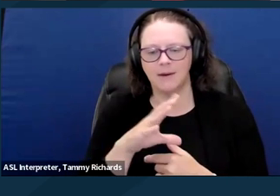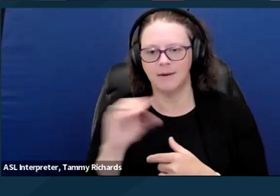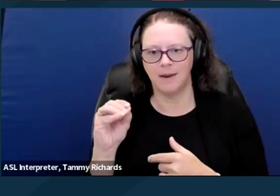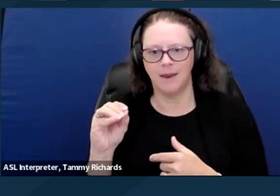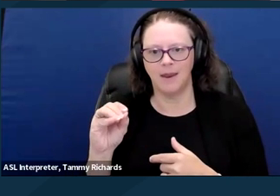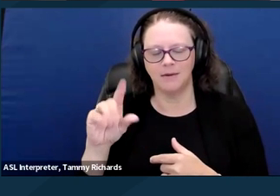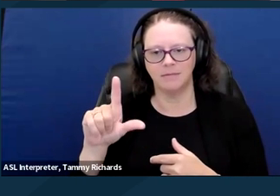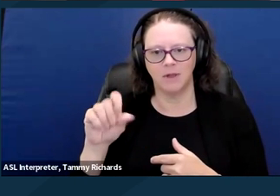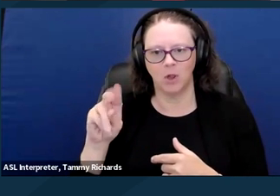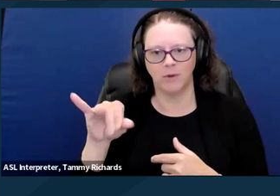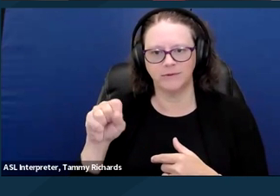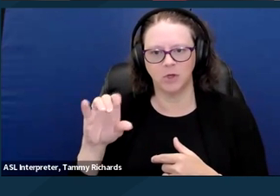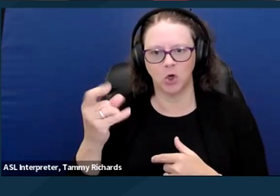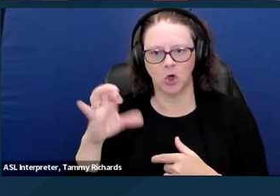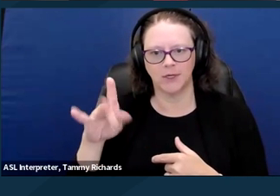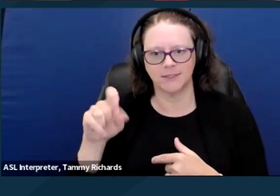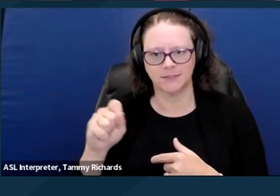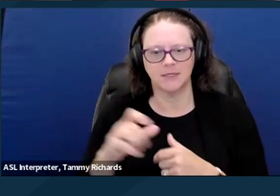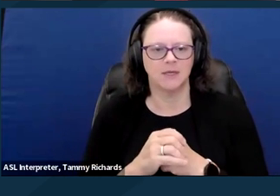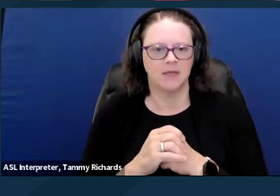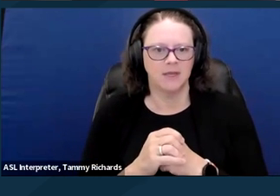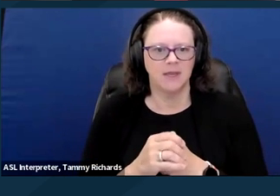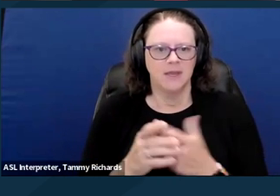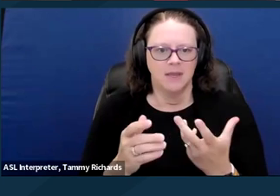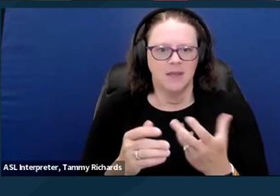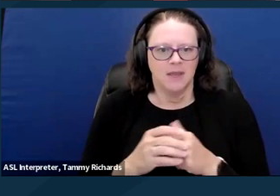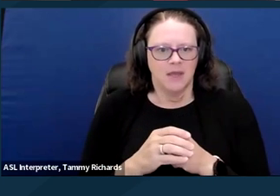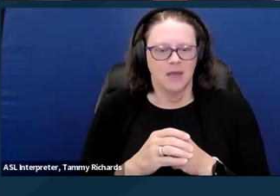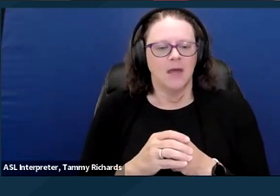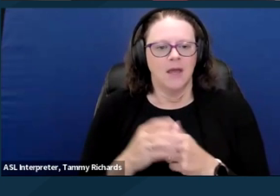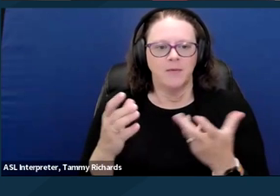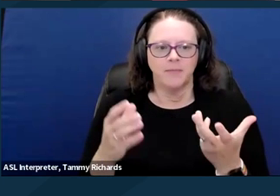and require states to provide services in the most integrated setting appropriate.